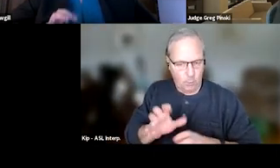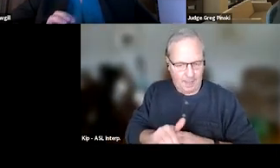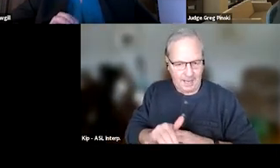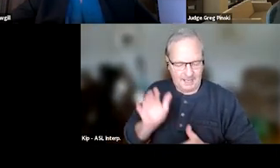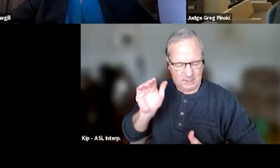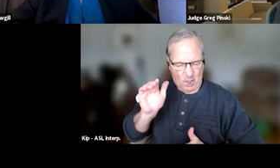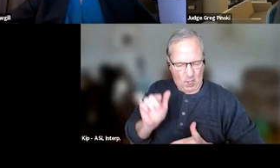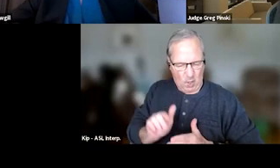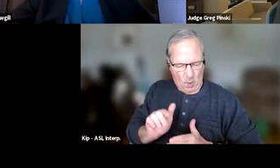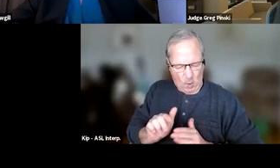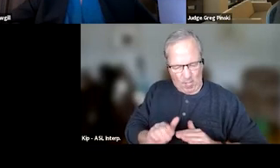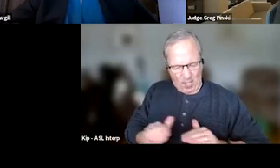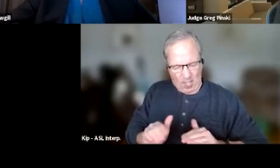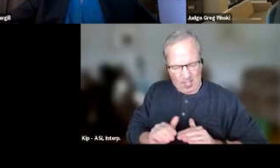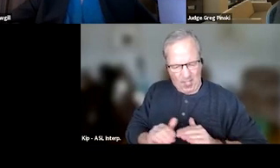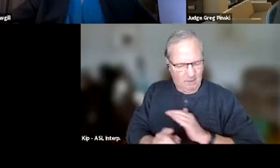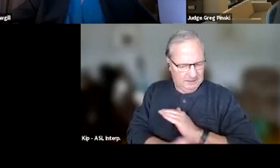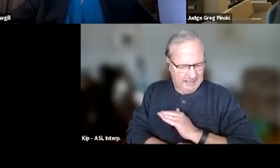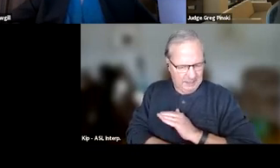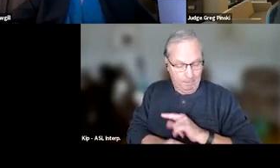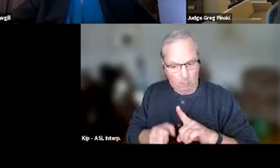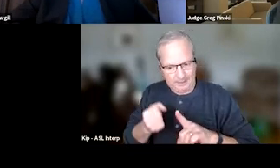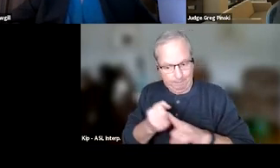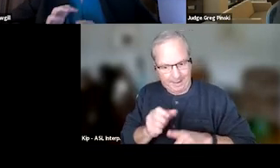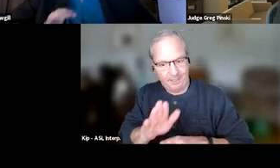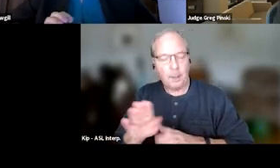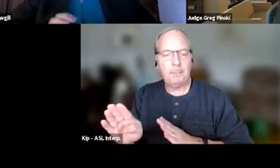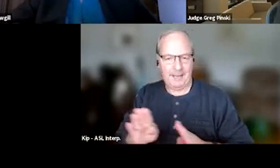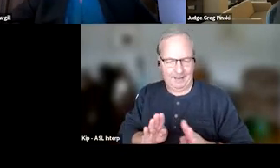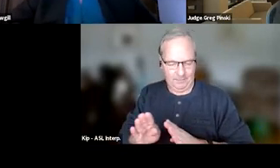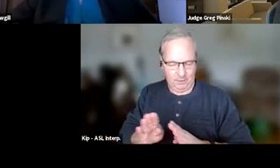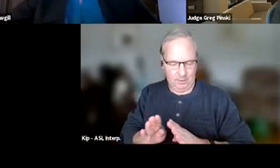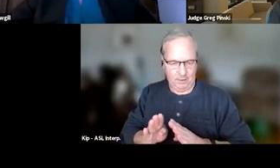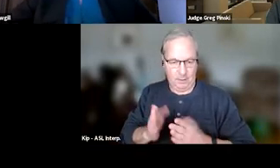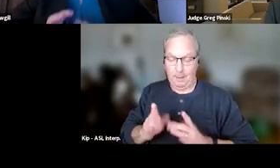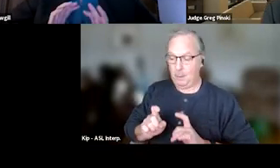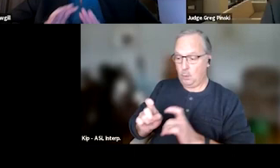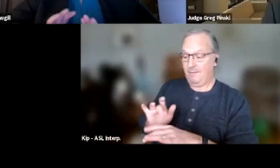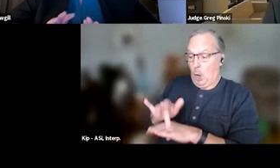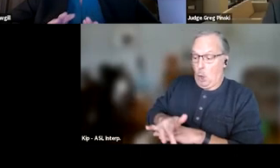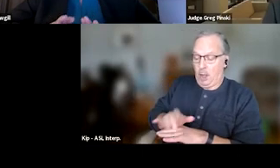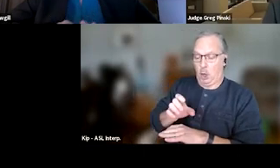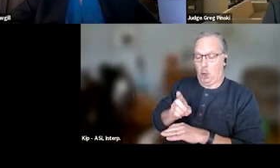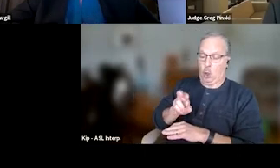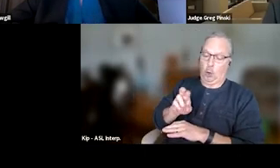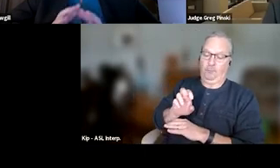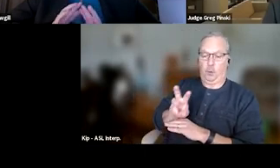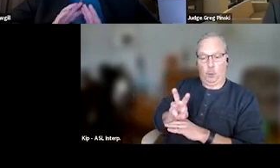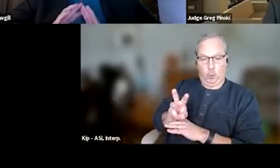but it's something that can really impact their behavior. You may give 'em an earlier curfew ride or you may give 'em community service.